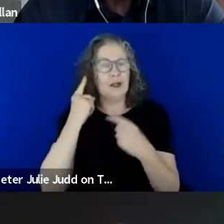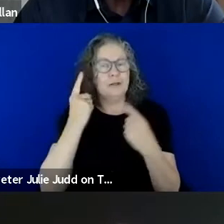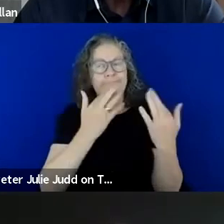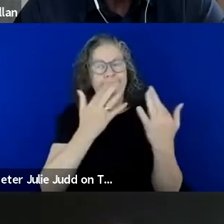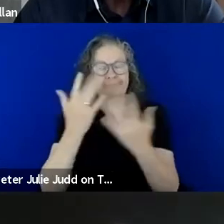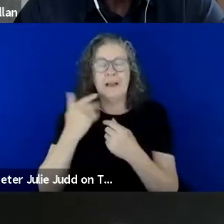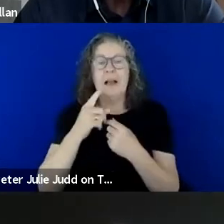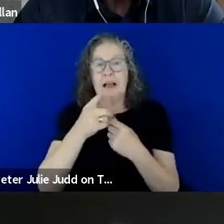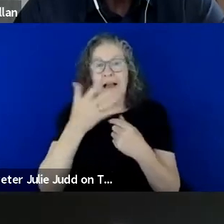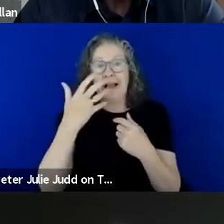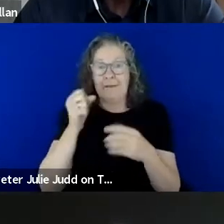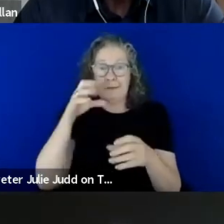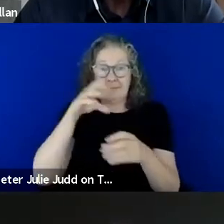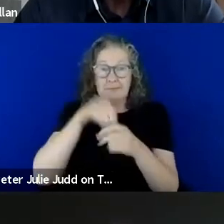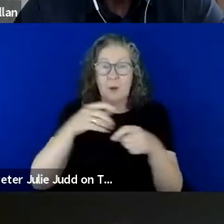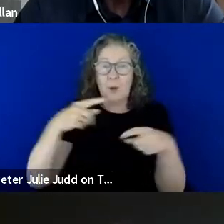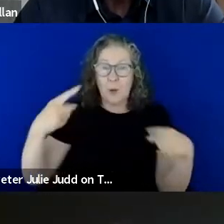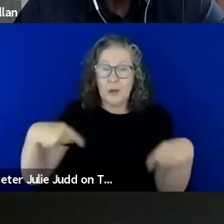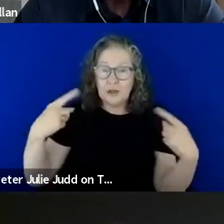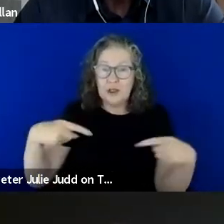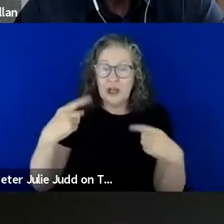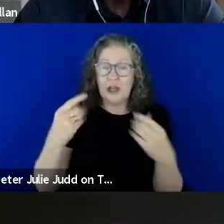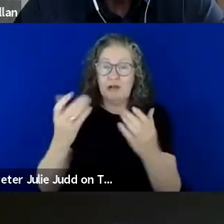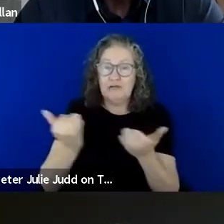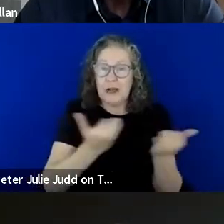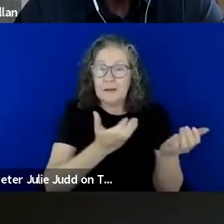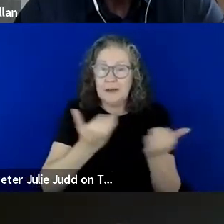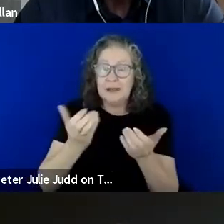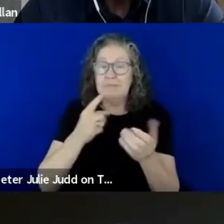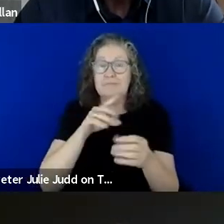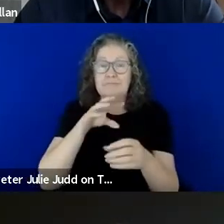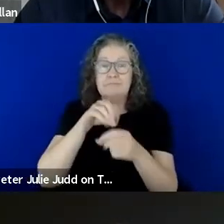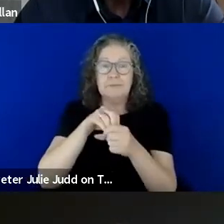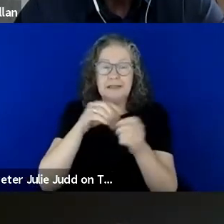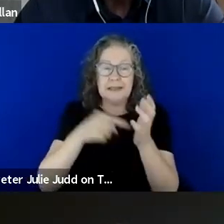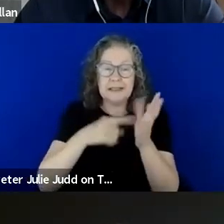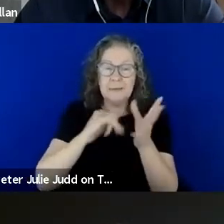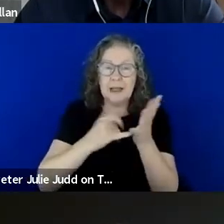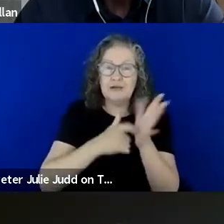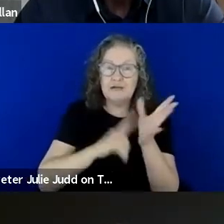wheelchair rugby, competed in three Target Tasmania rally events and was the first quadriplegic to